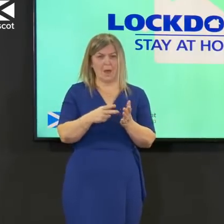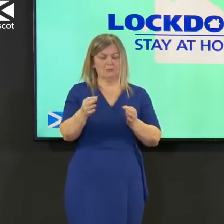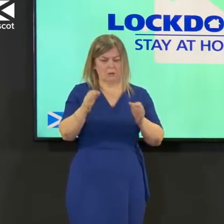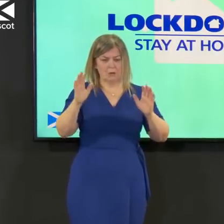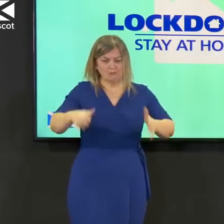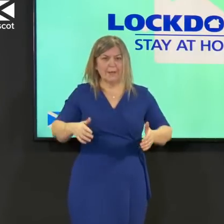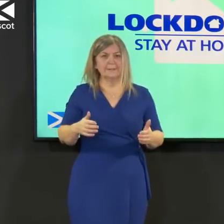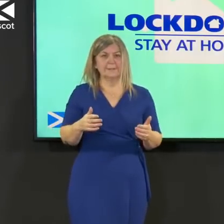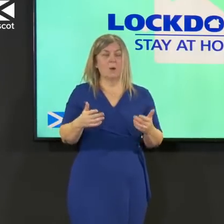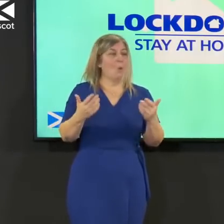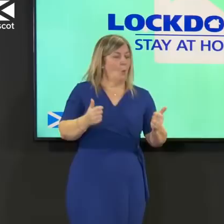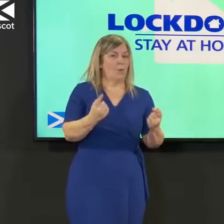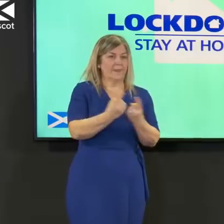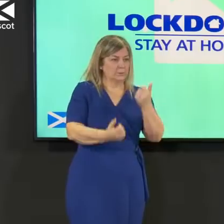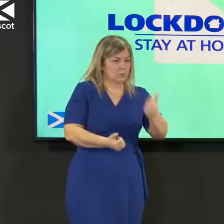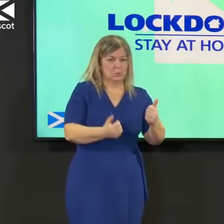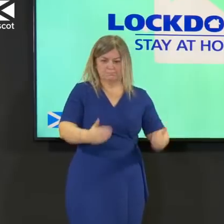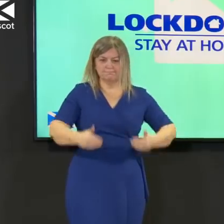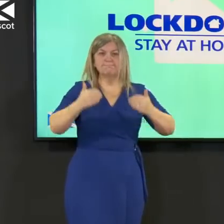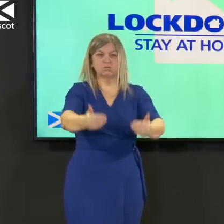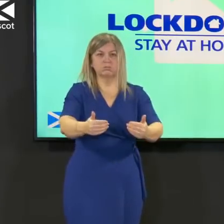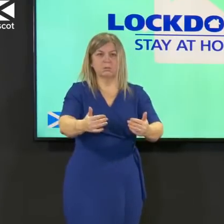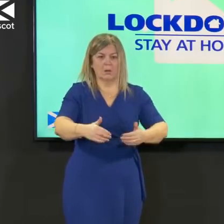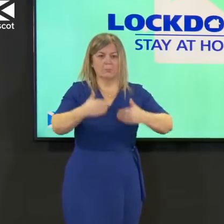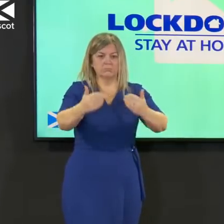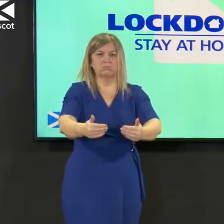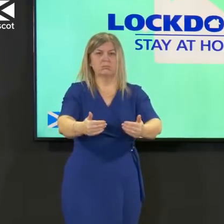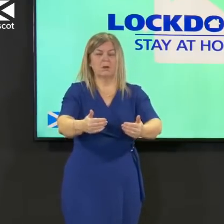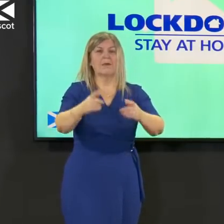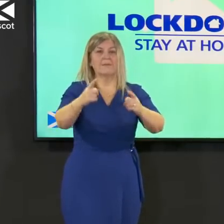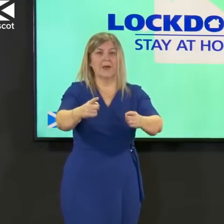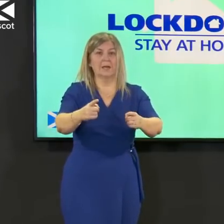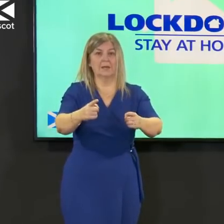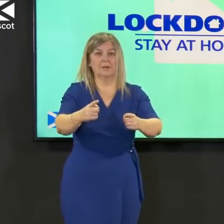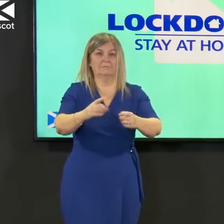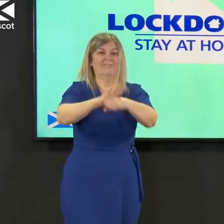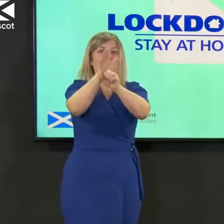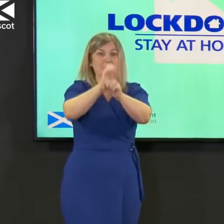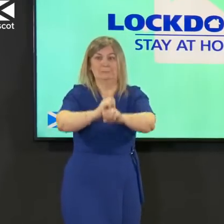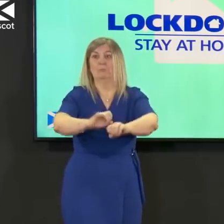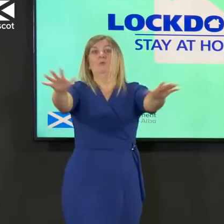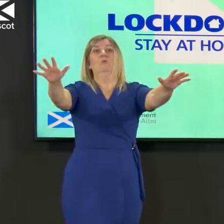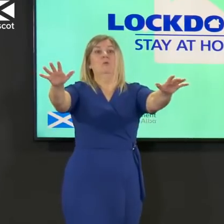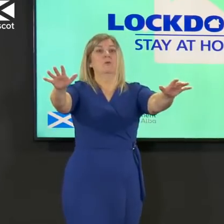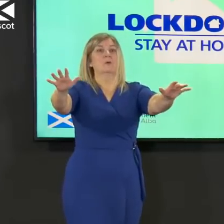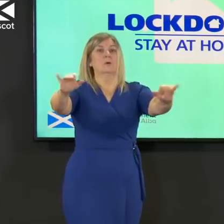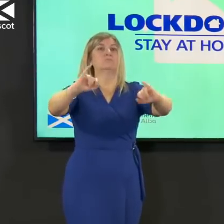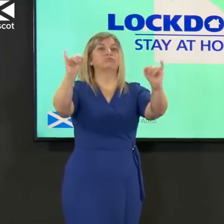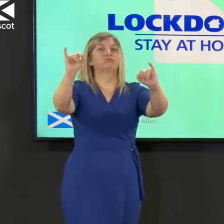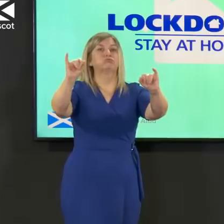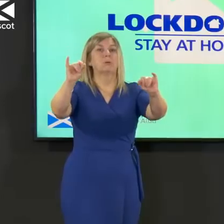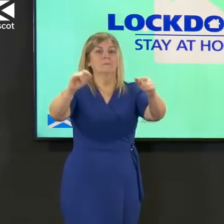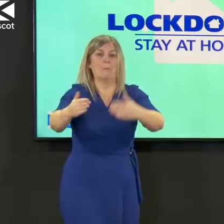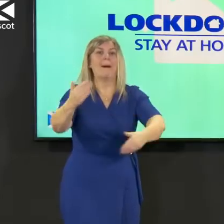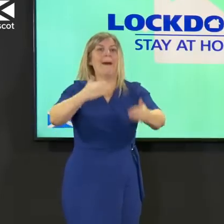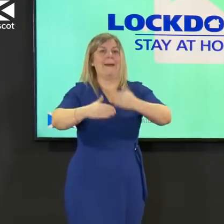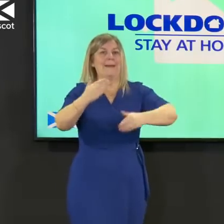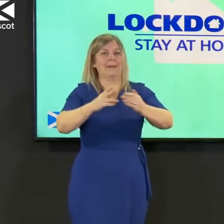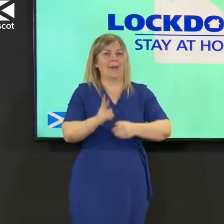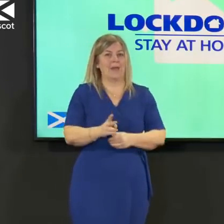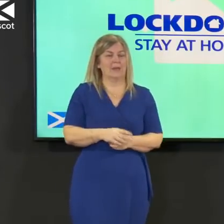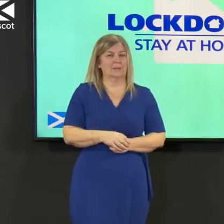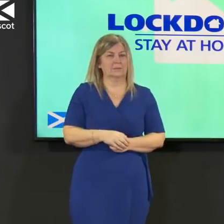only to have to take steps back so that's why i can't give you that end of the pandemic date